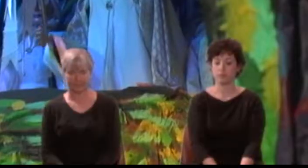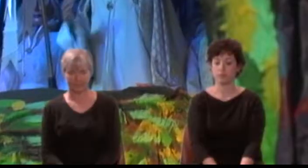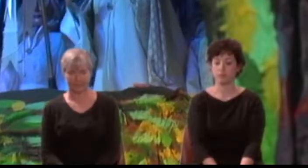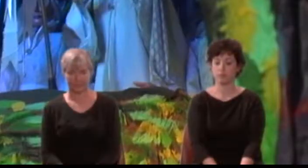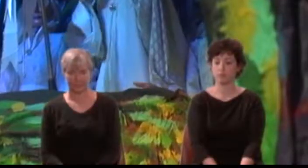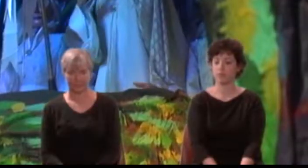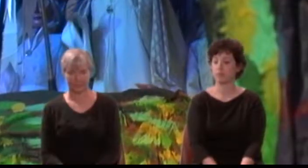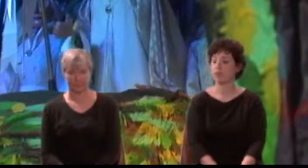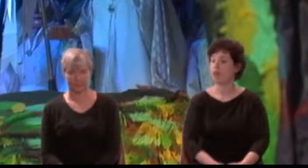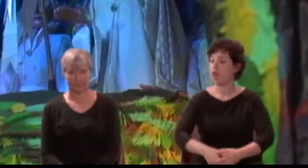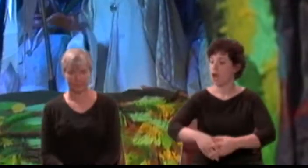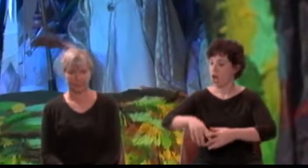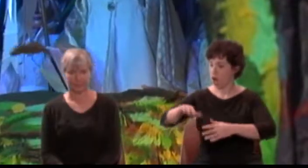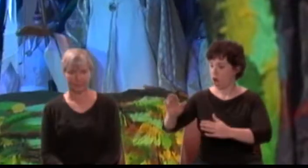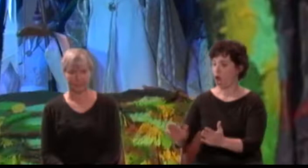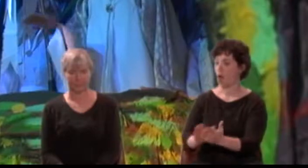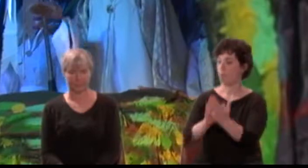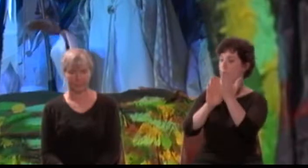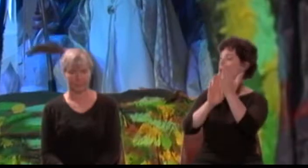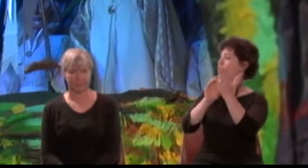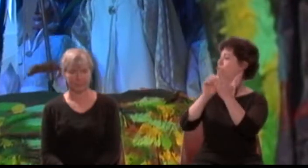Theseus: Approach, sirrah, and begin your play!